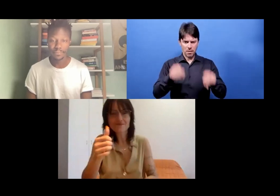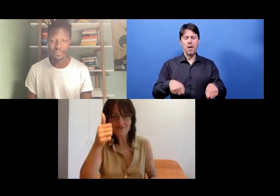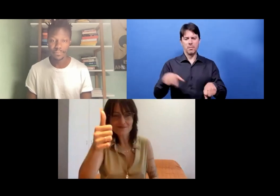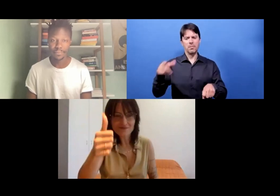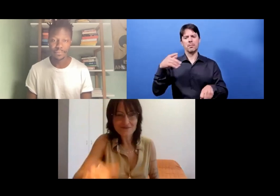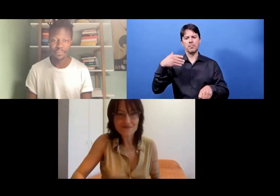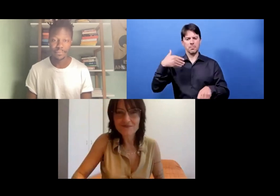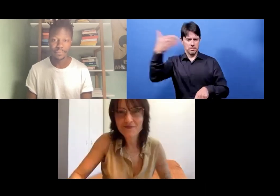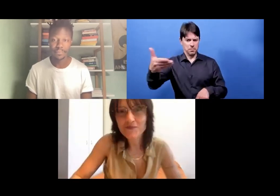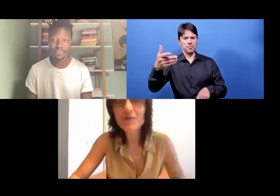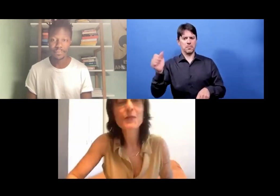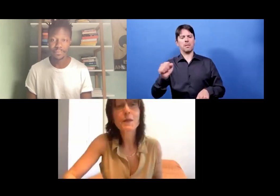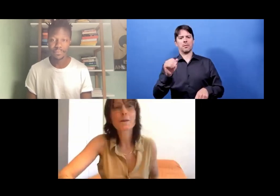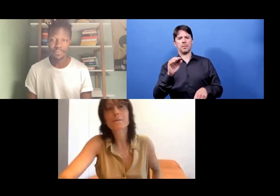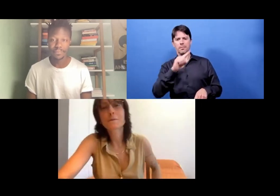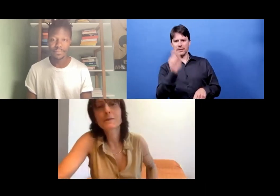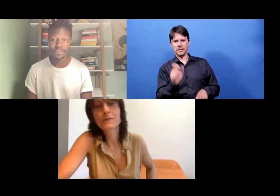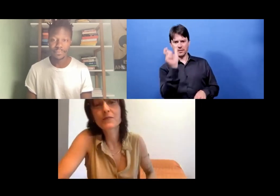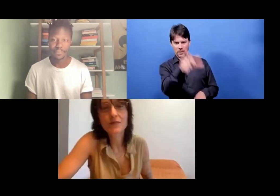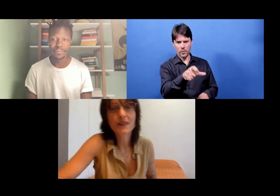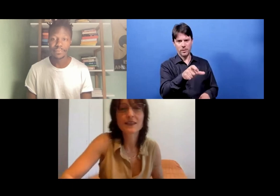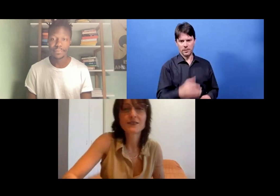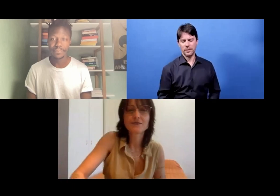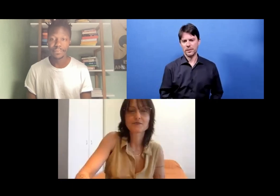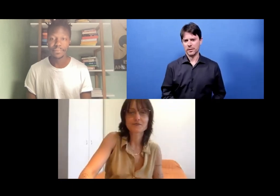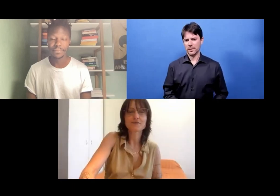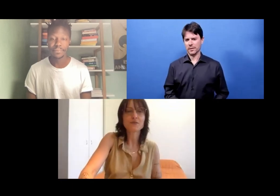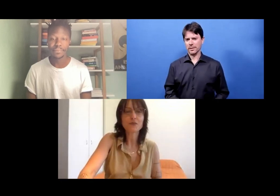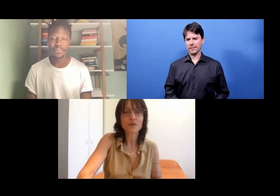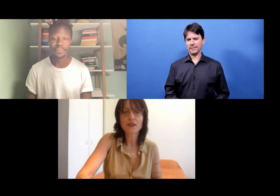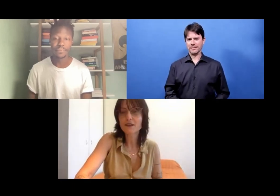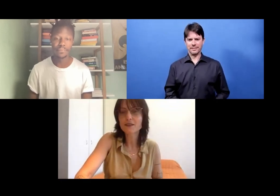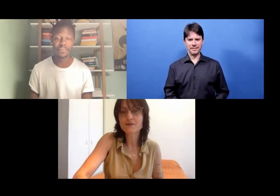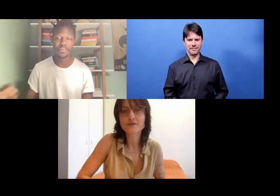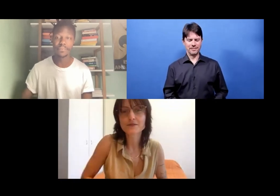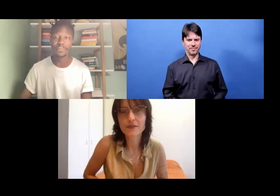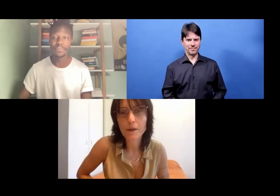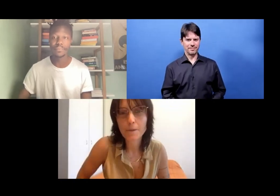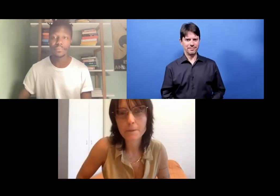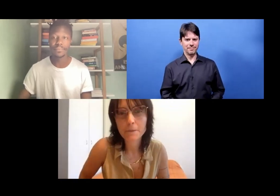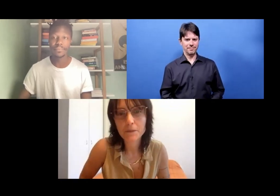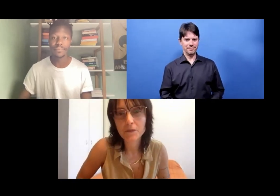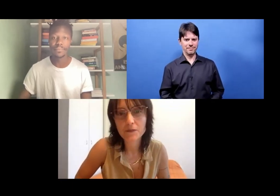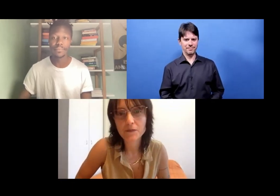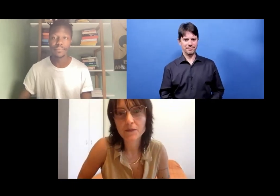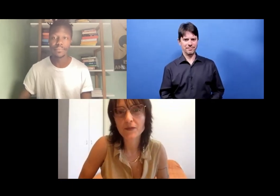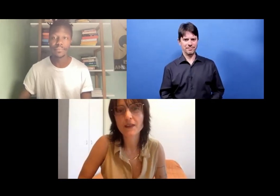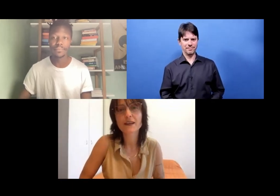because Q&A time will be later. Keep your questions for later.